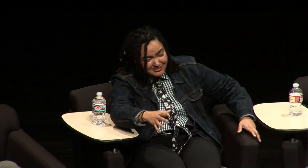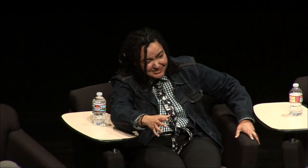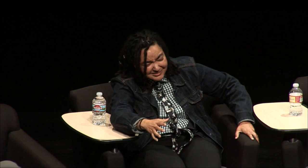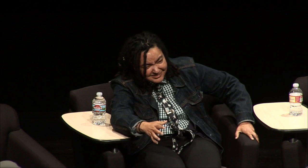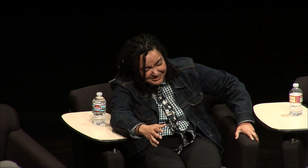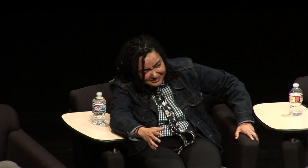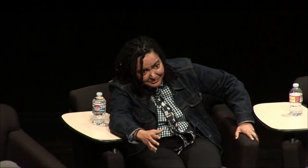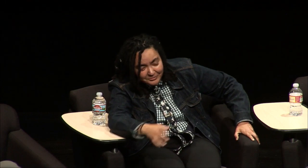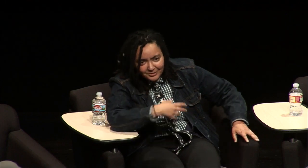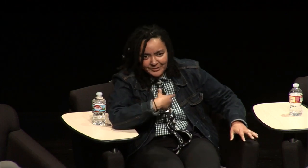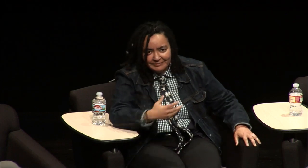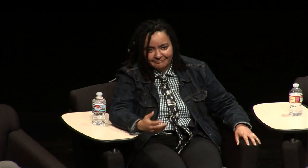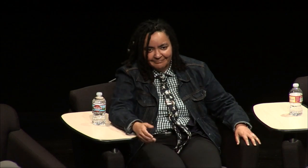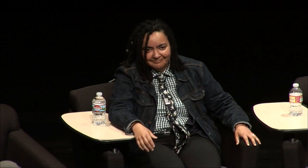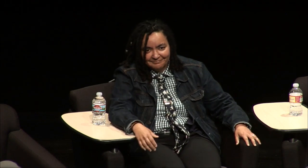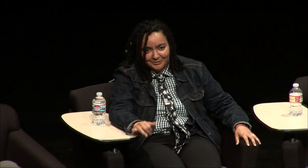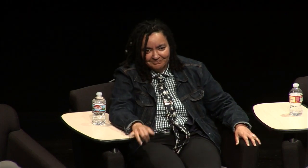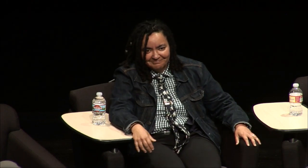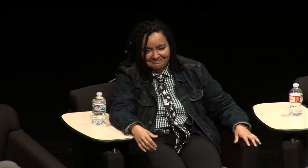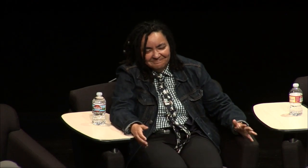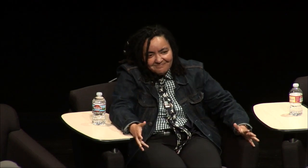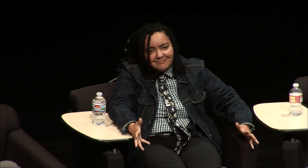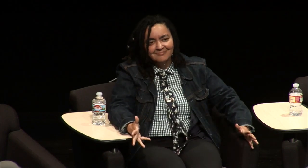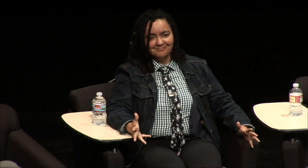something right the look on my parents face I could tell right away okay that